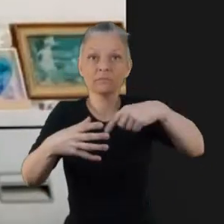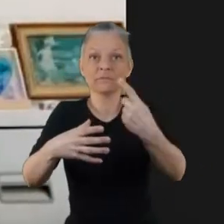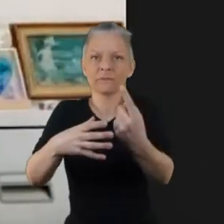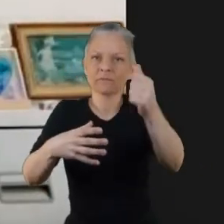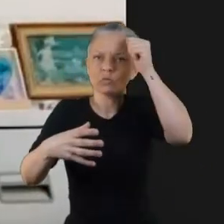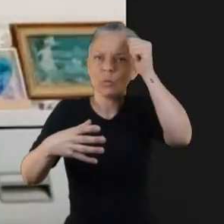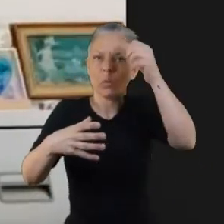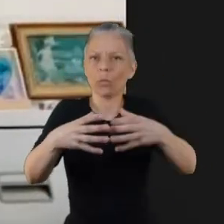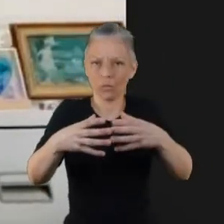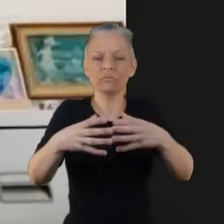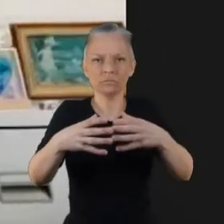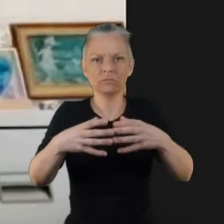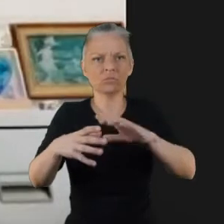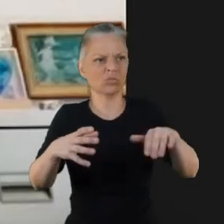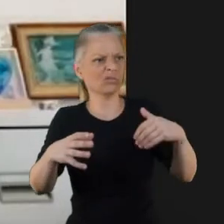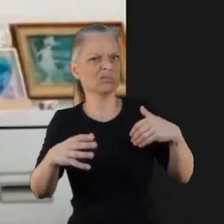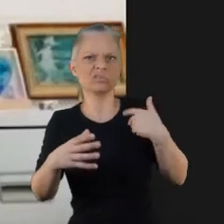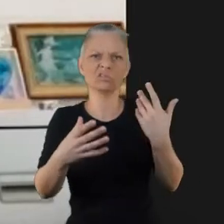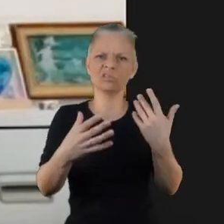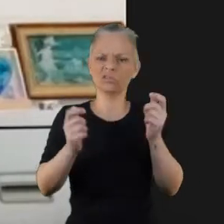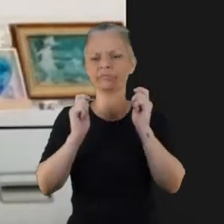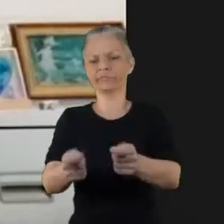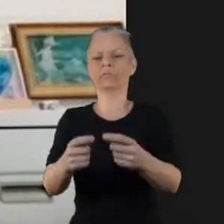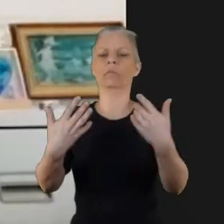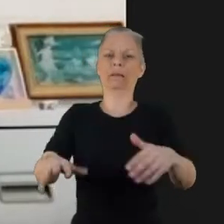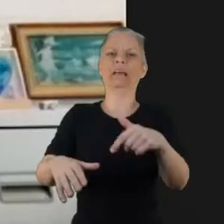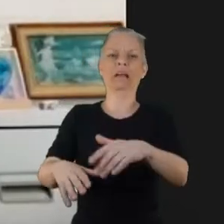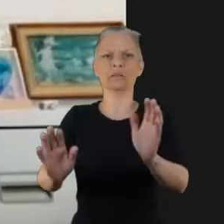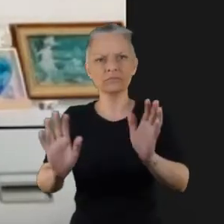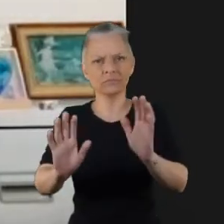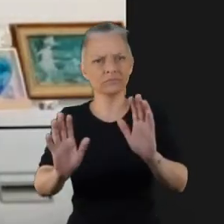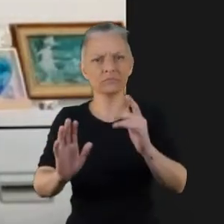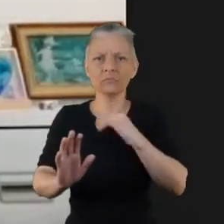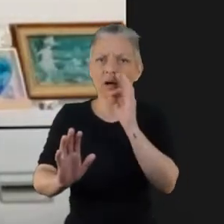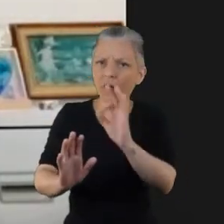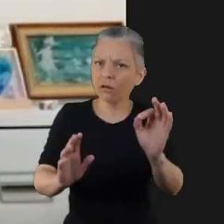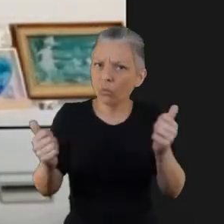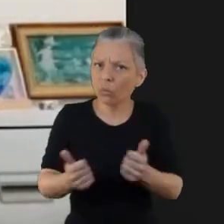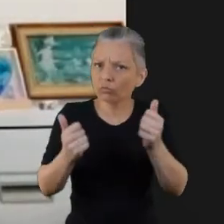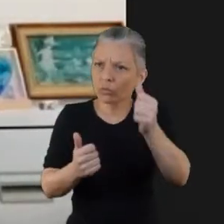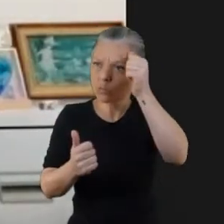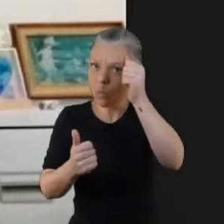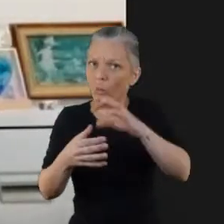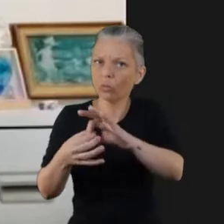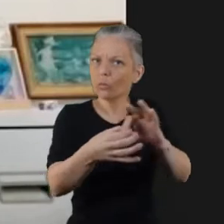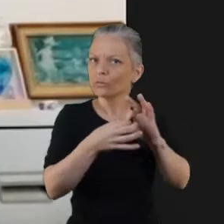So yeah really it feels like there's a shift in how people are approaching service design